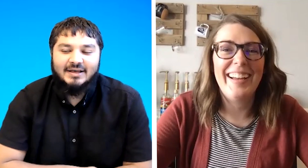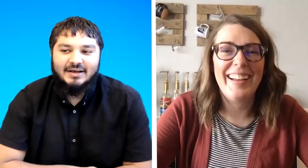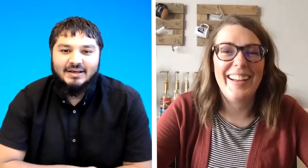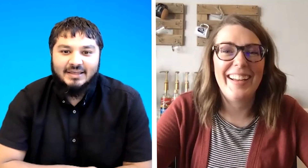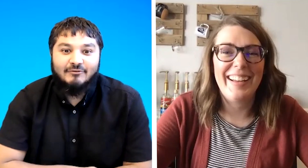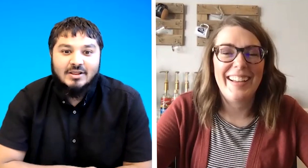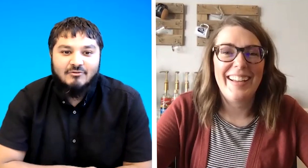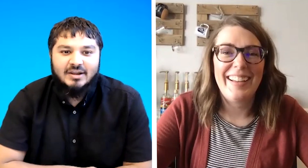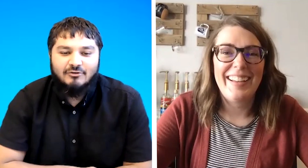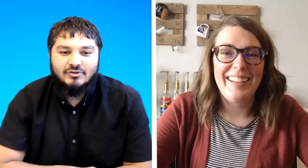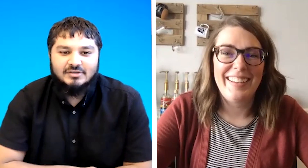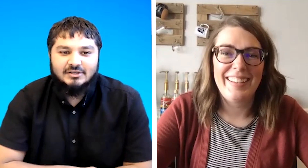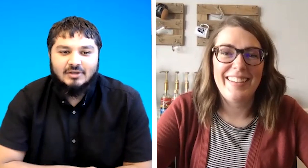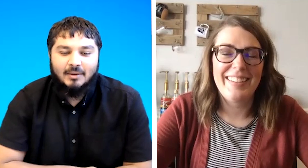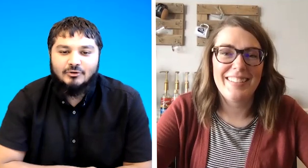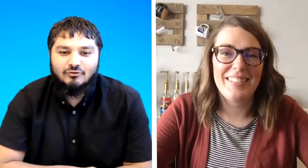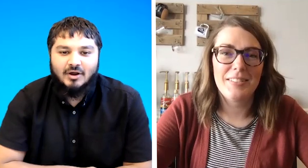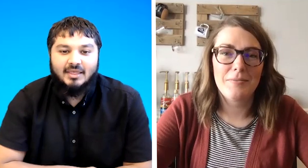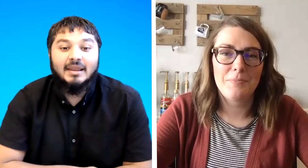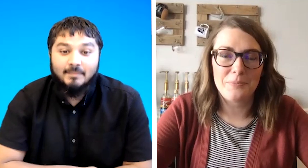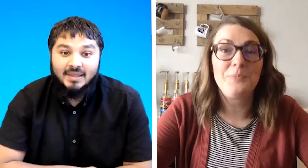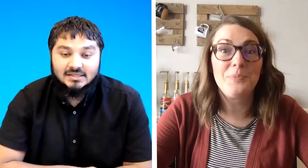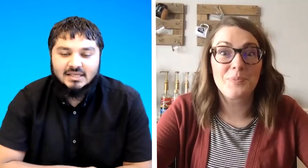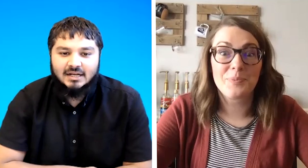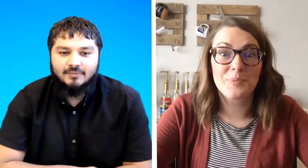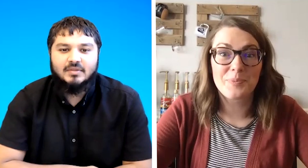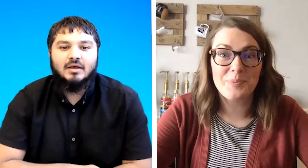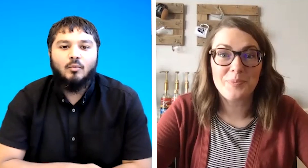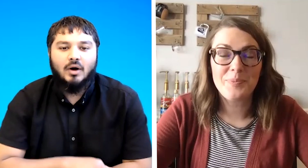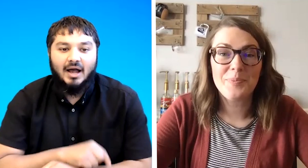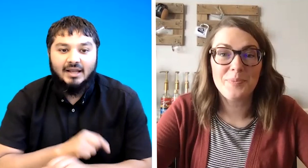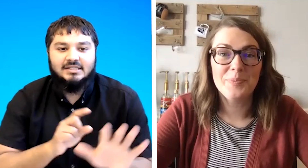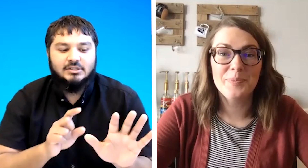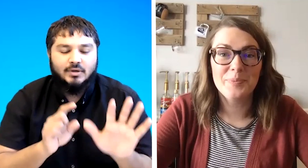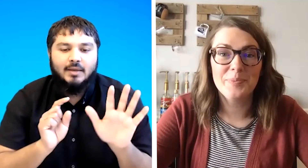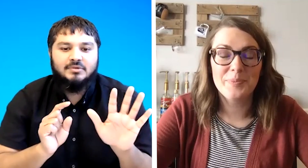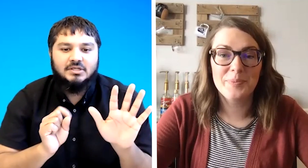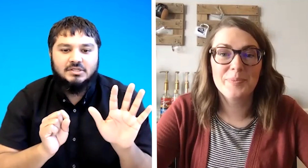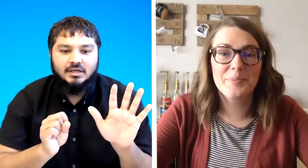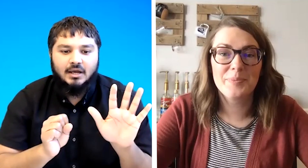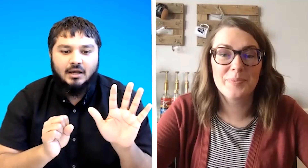uh it really really interesting so i'm going to try that in bsl what i teach when i'm teaching